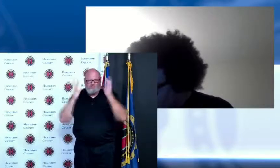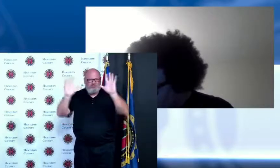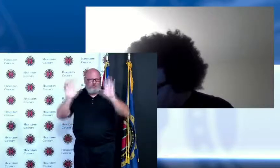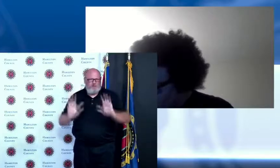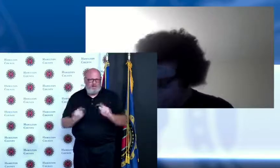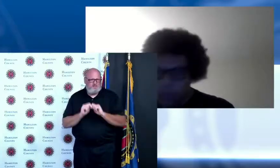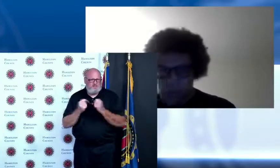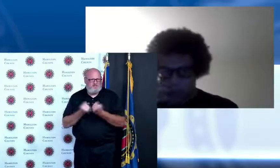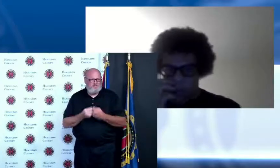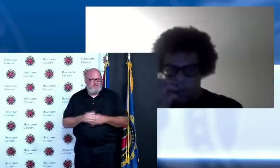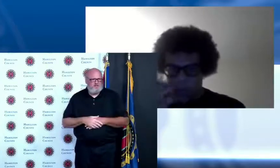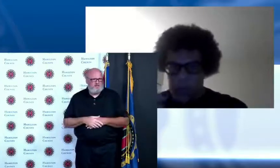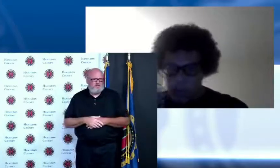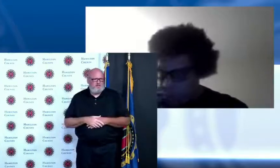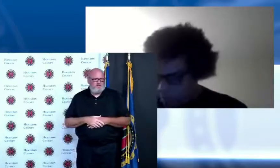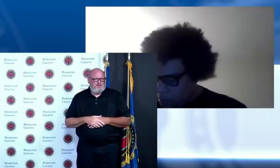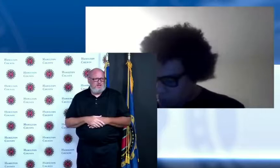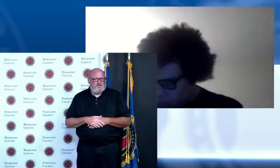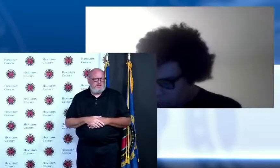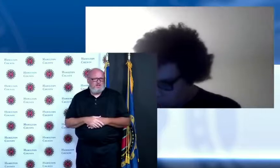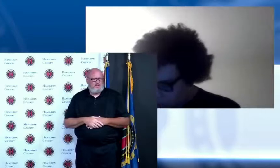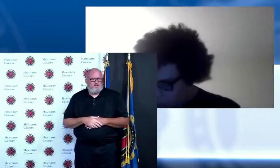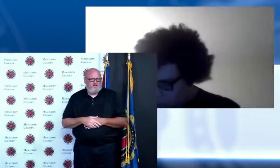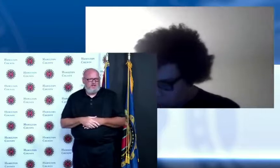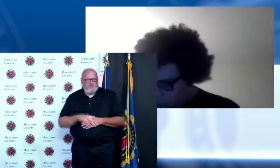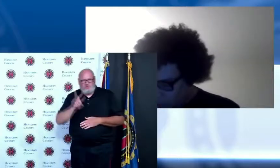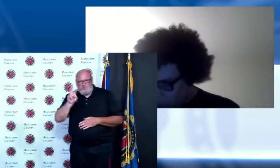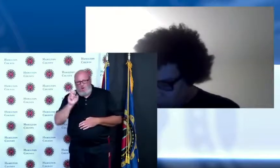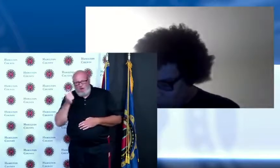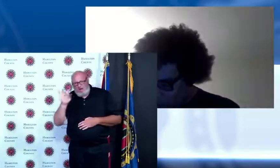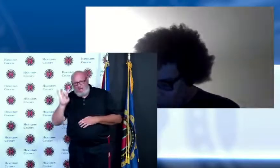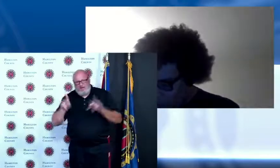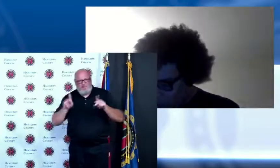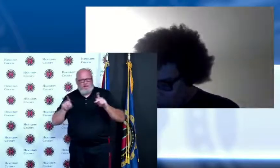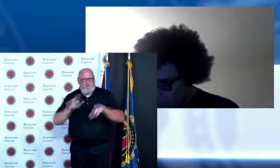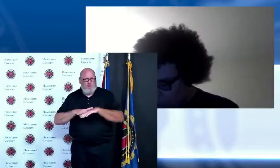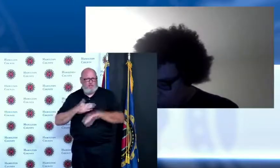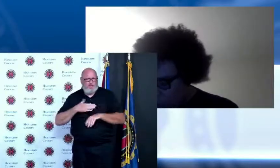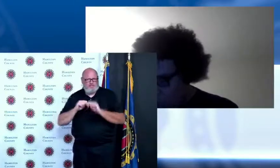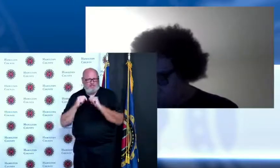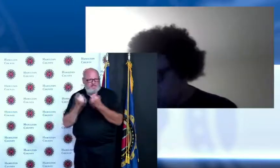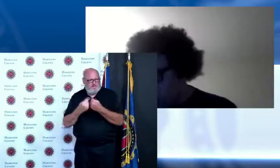are just amazing and I'm very fortunate to have them working together for the same cause